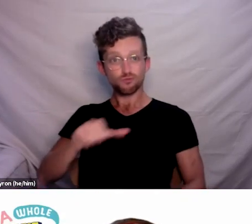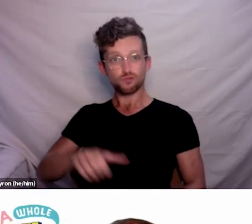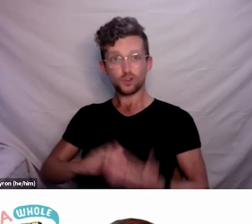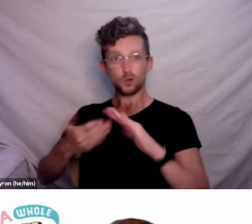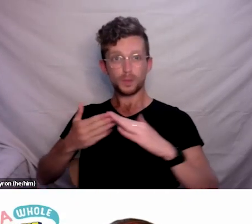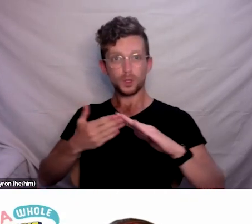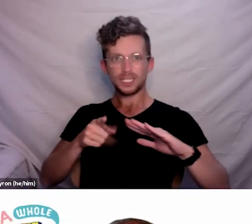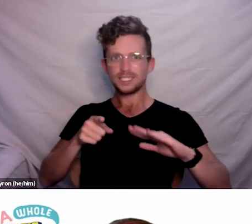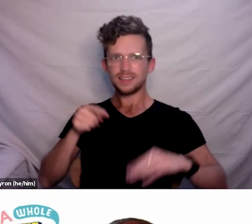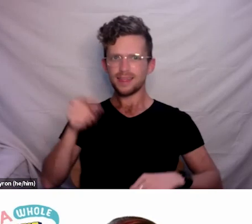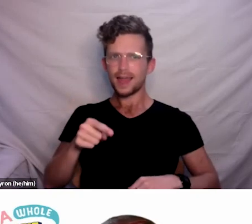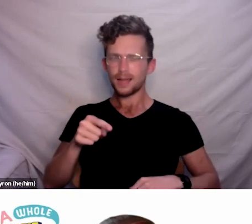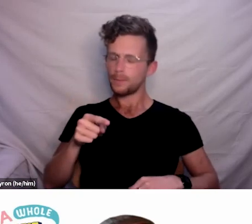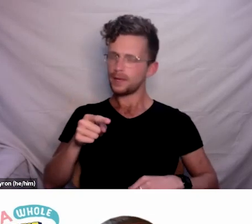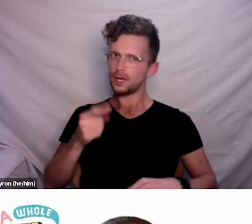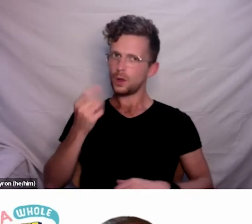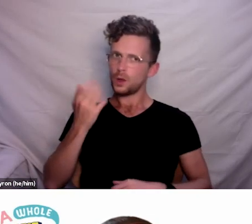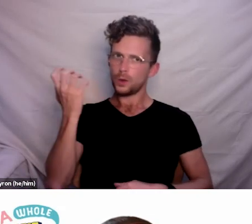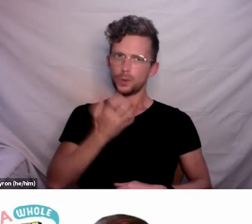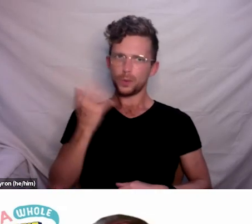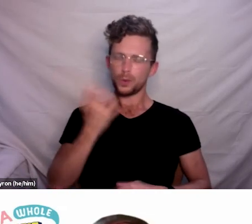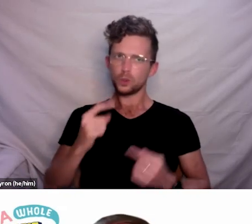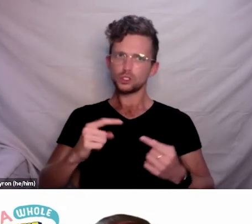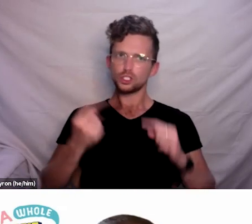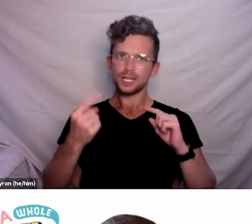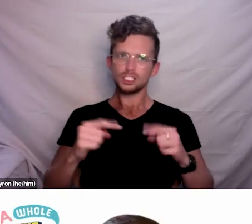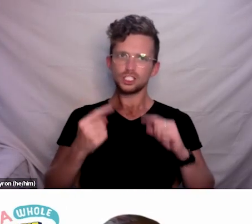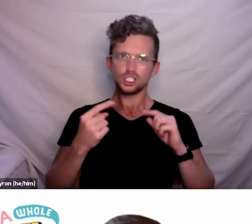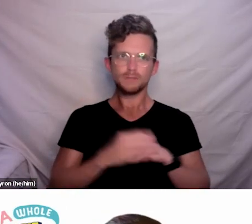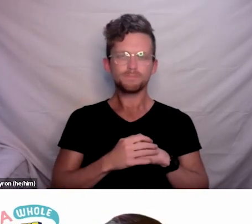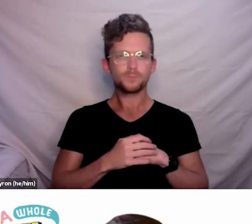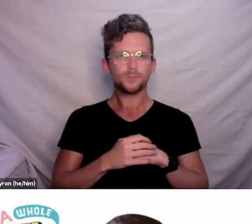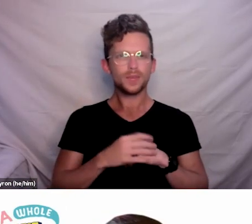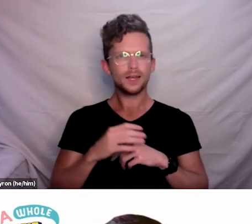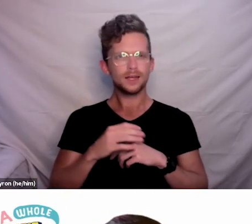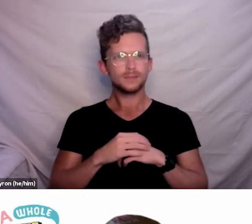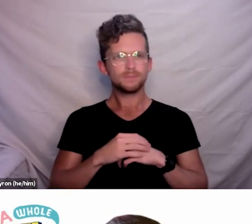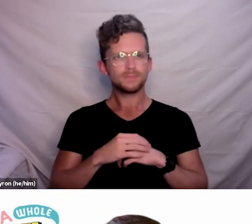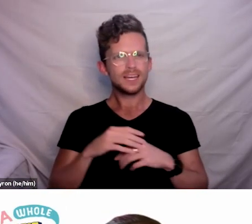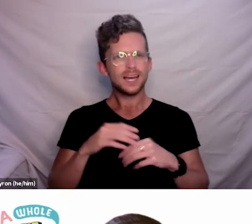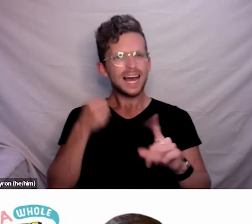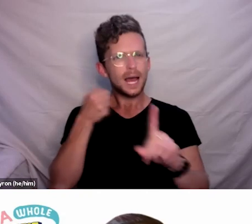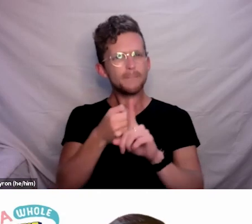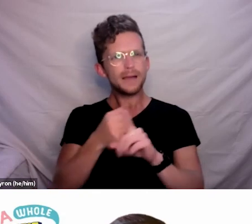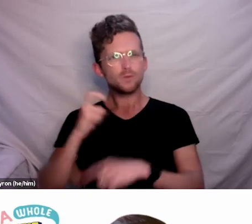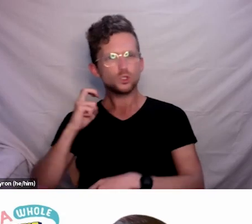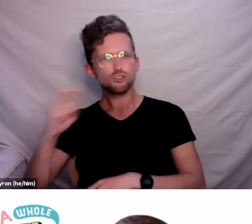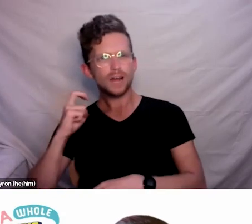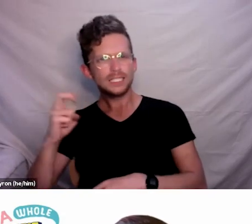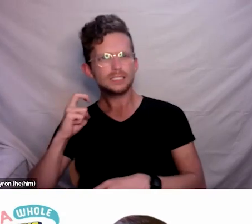The impacts on infrastructure like transport, telecommunications, the isolation that that can create for disabled people poses